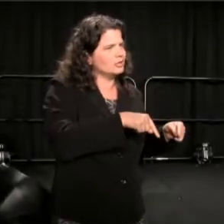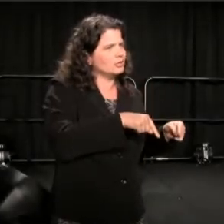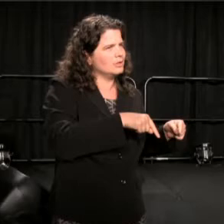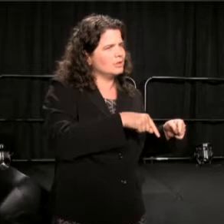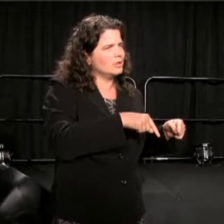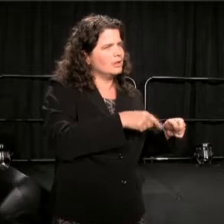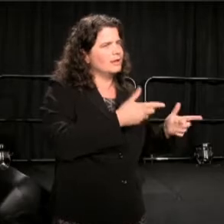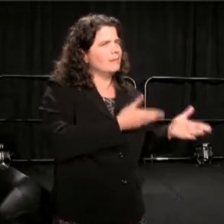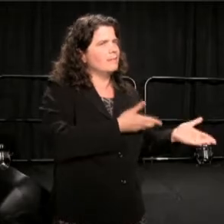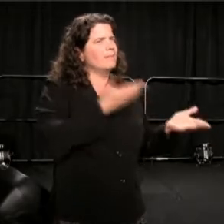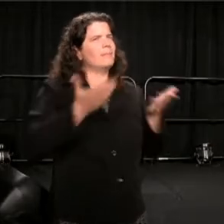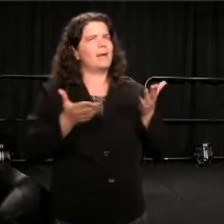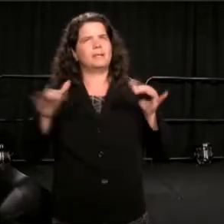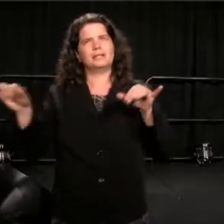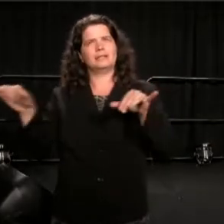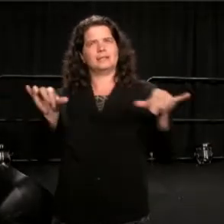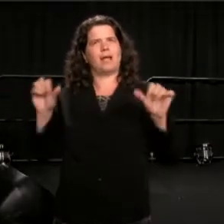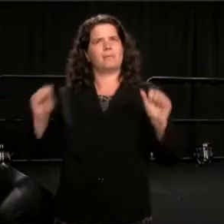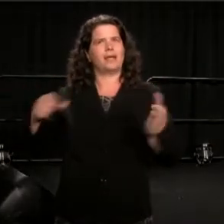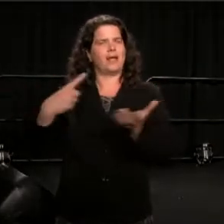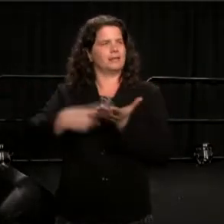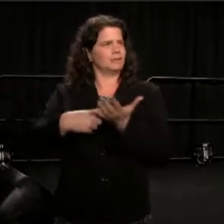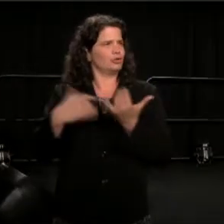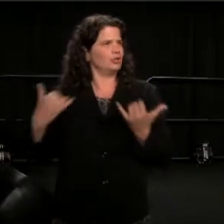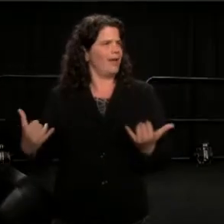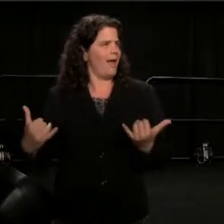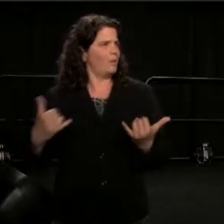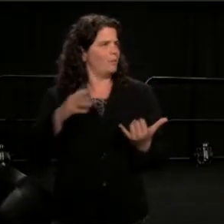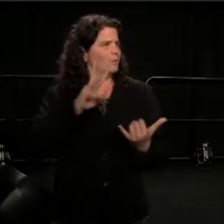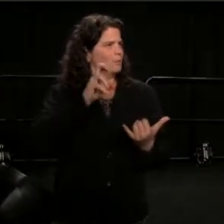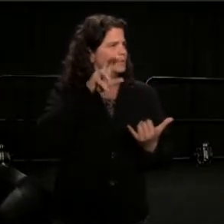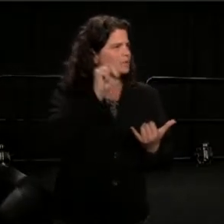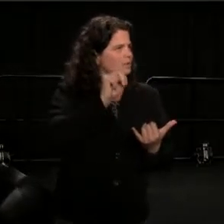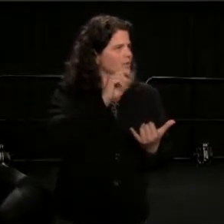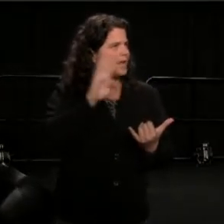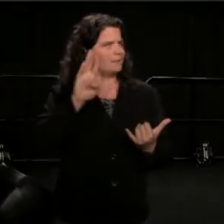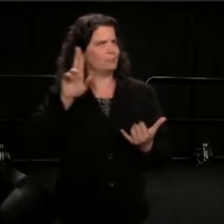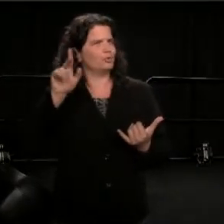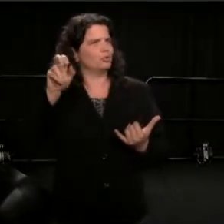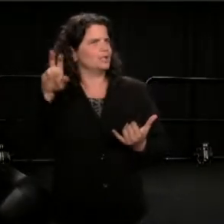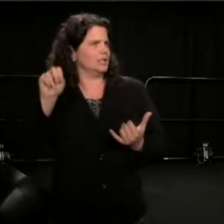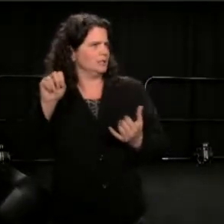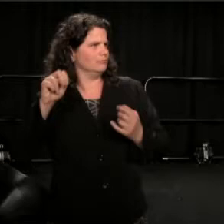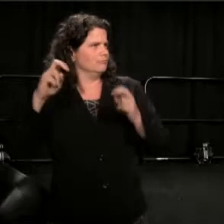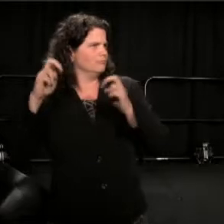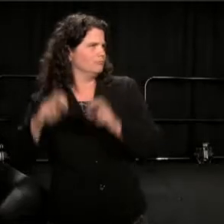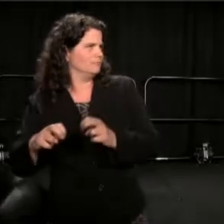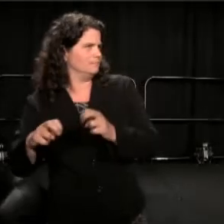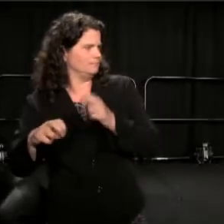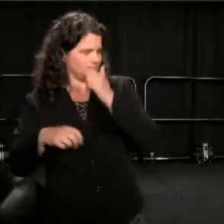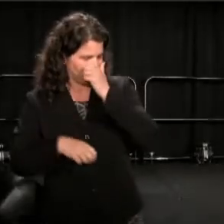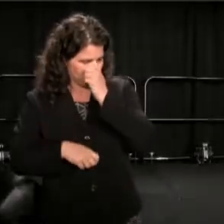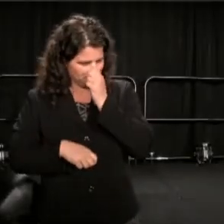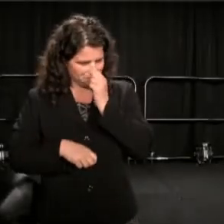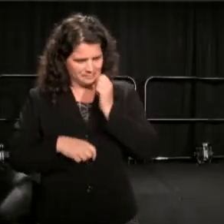with Brustein and with Wilson, that would be like that." I'm going to just read a little teeny tiny bit of it.